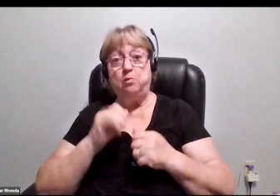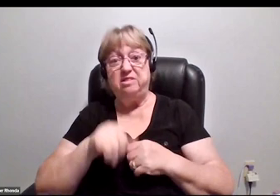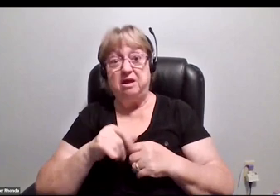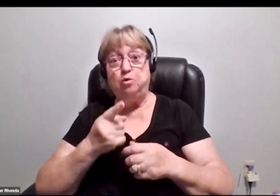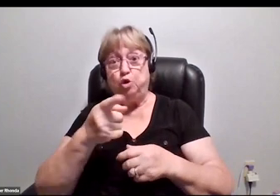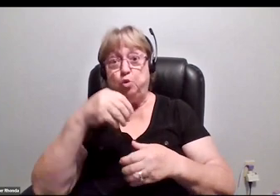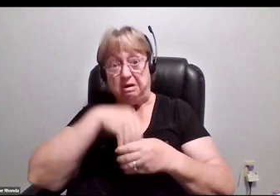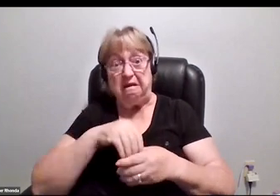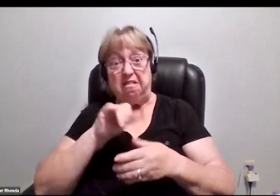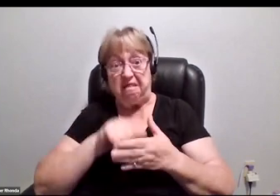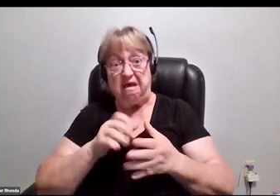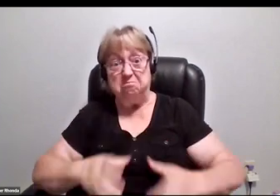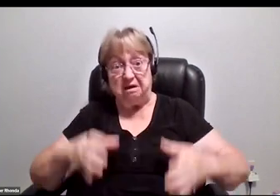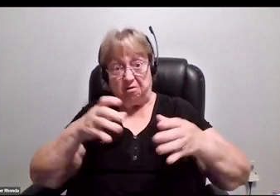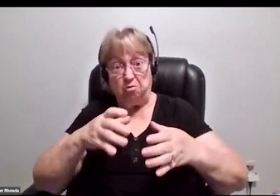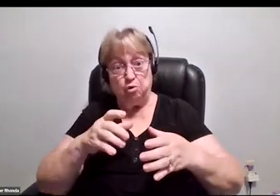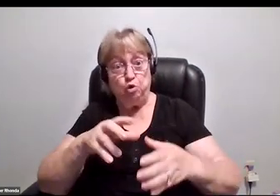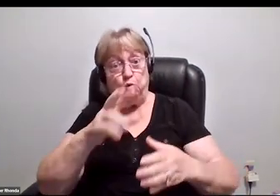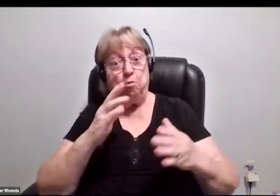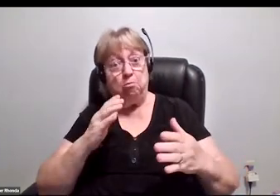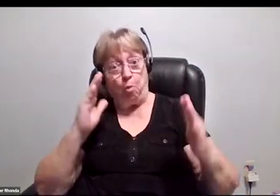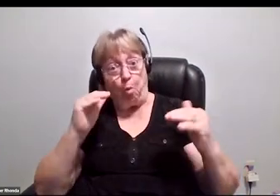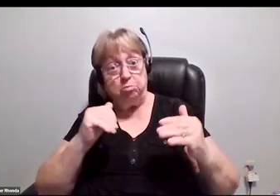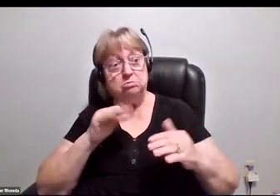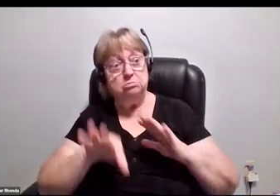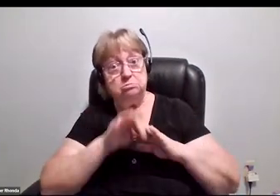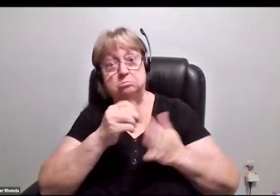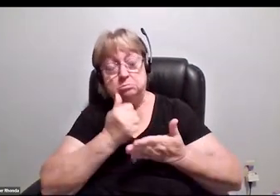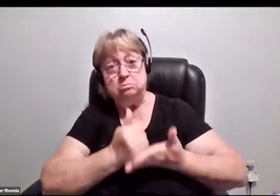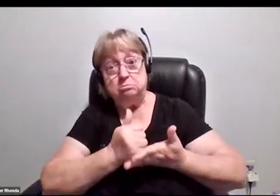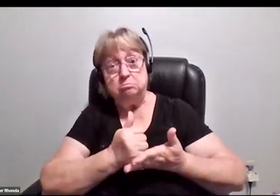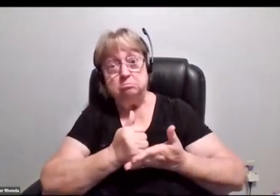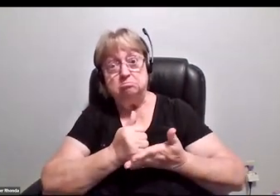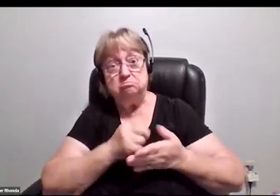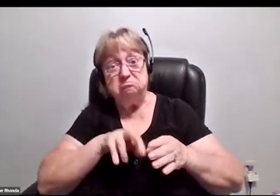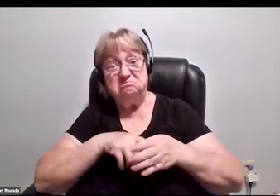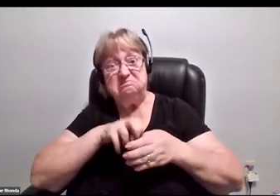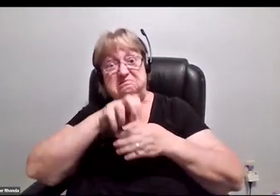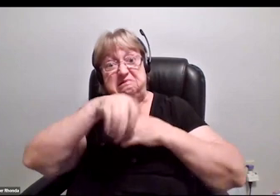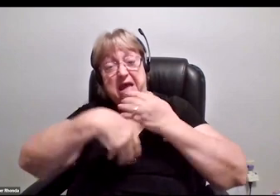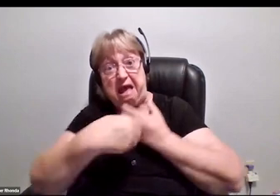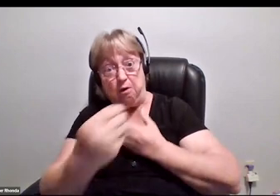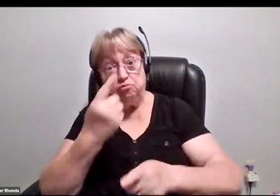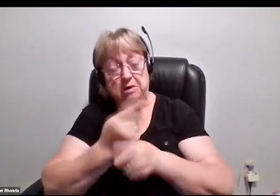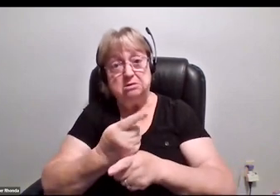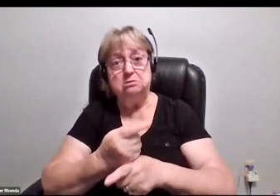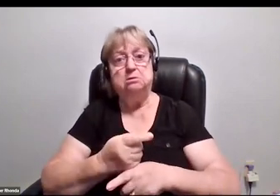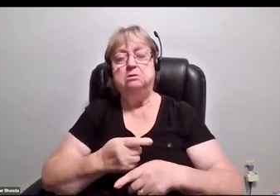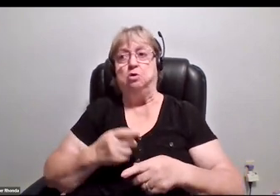weren't you hoping somebody would bring you out? This whole idea of, "I got to be the only one," yet also,